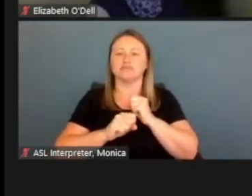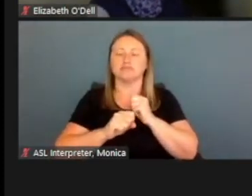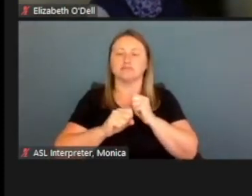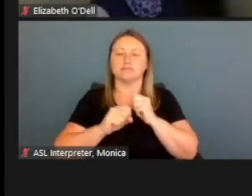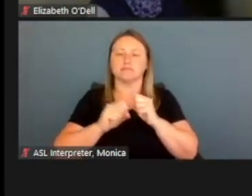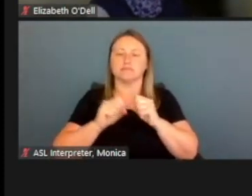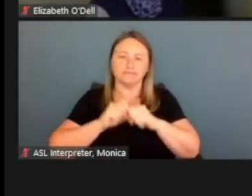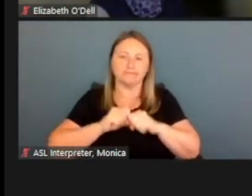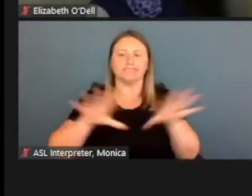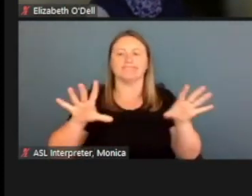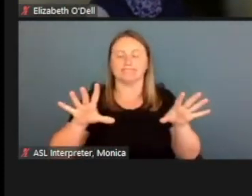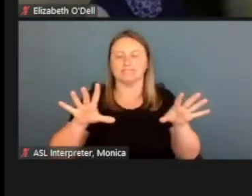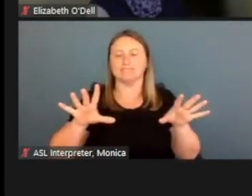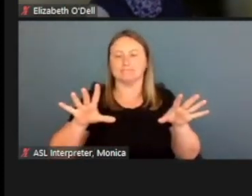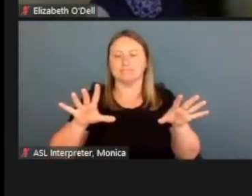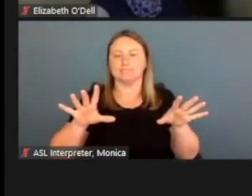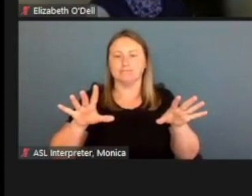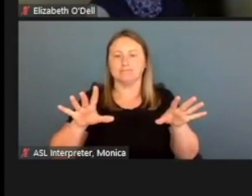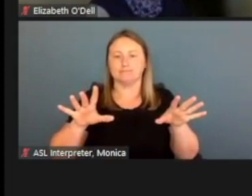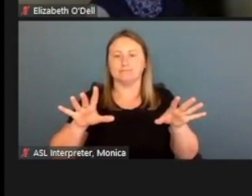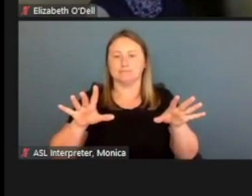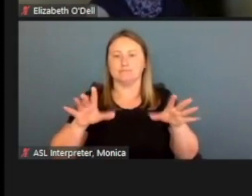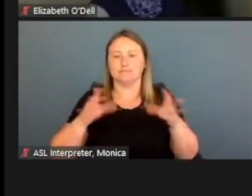to a general body of people.